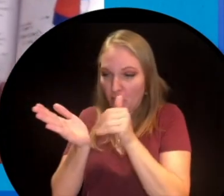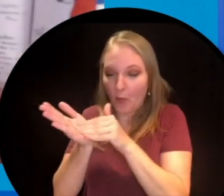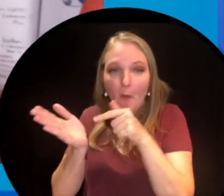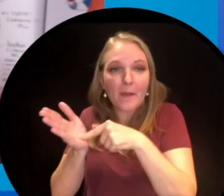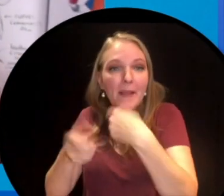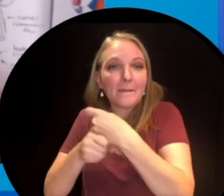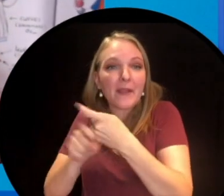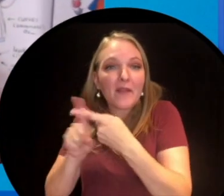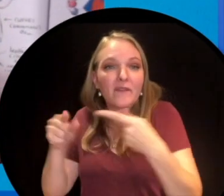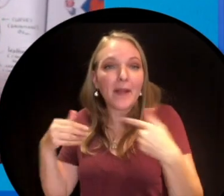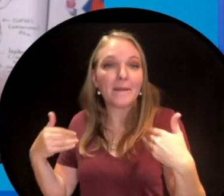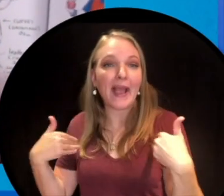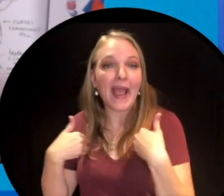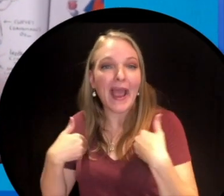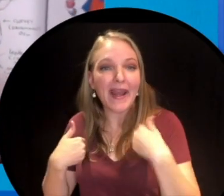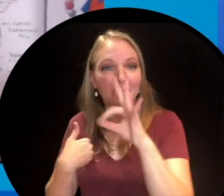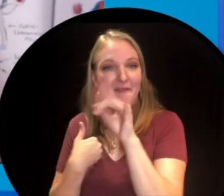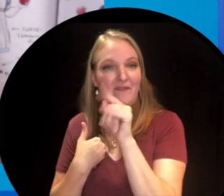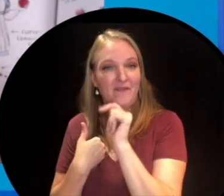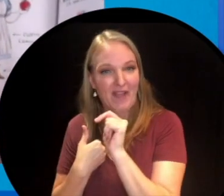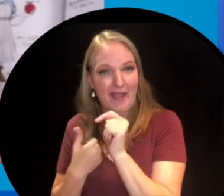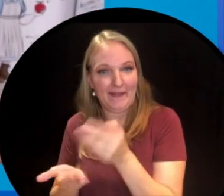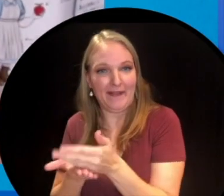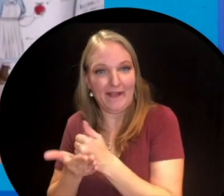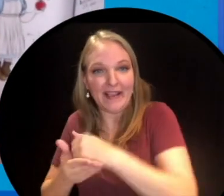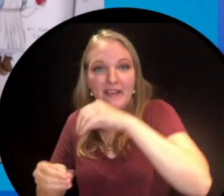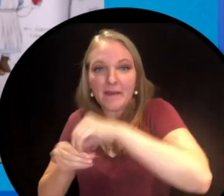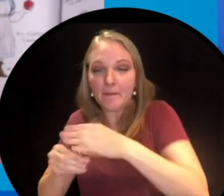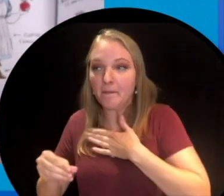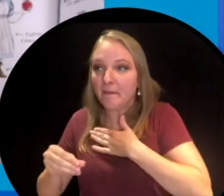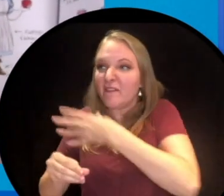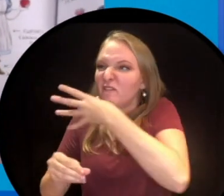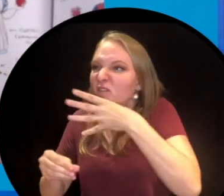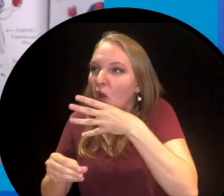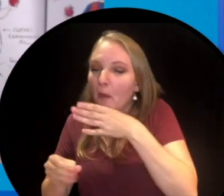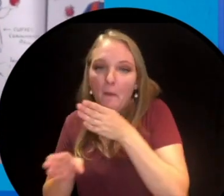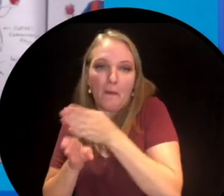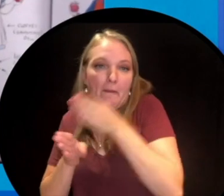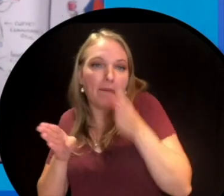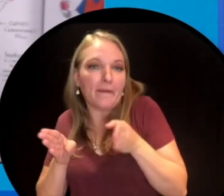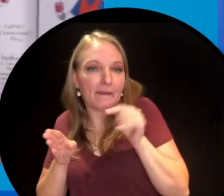might have soap but the soap was actually made from animal fat from animals that were in your